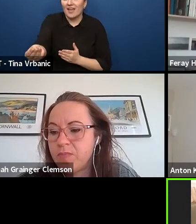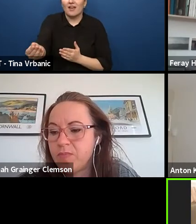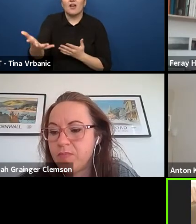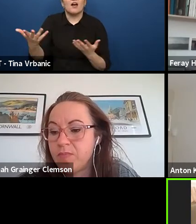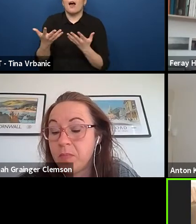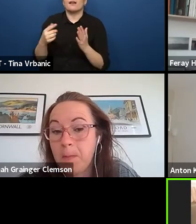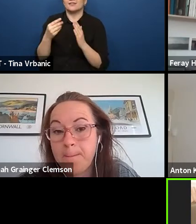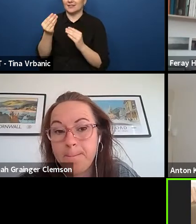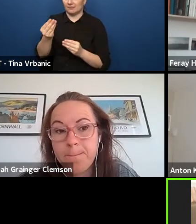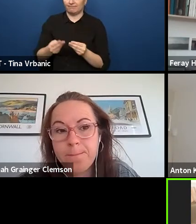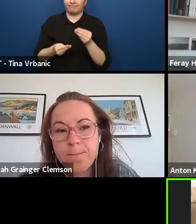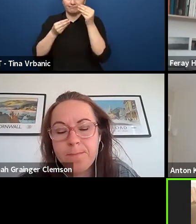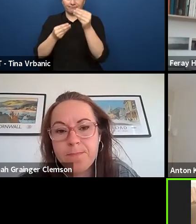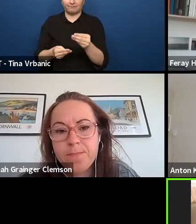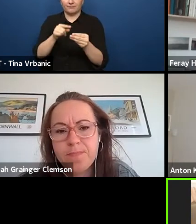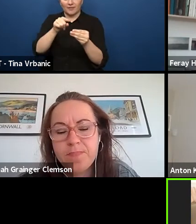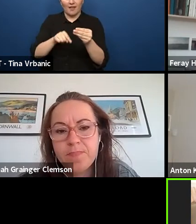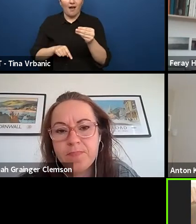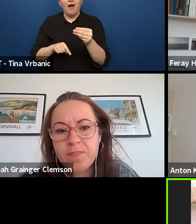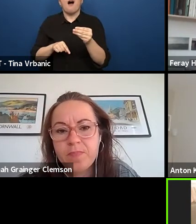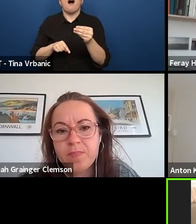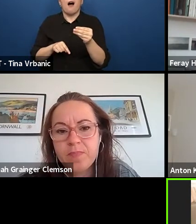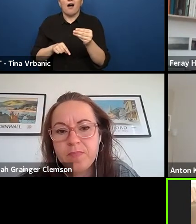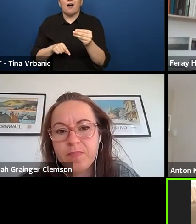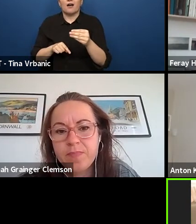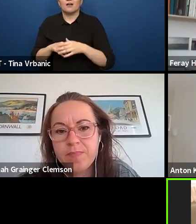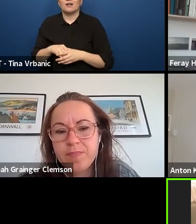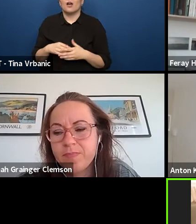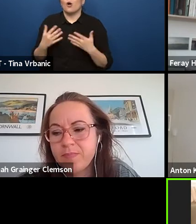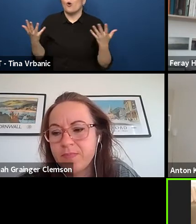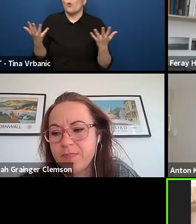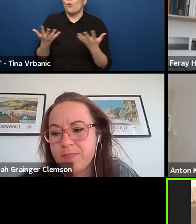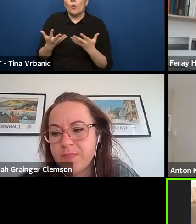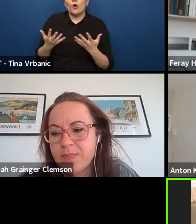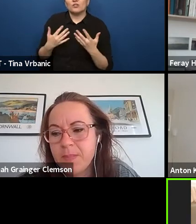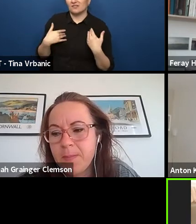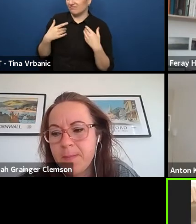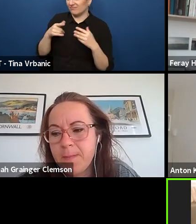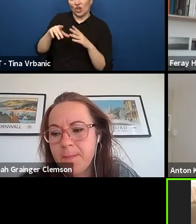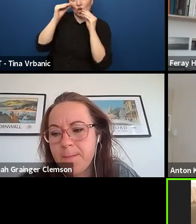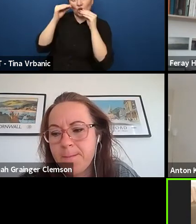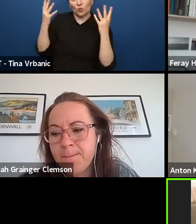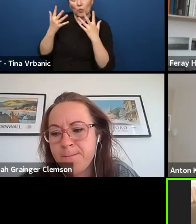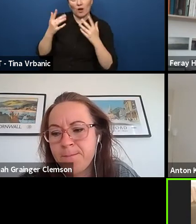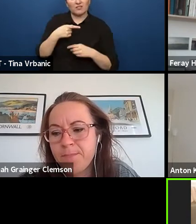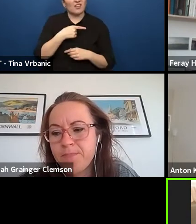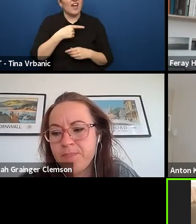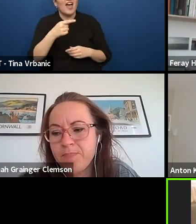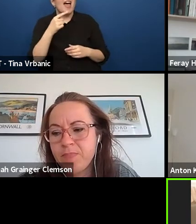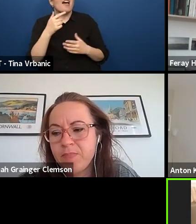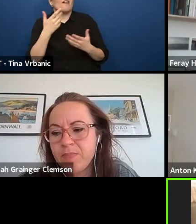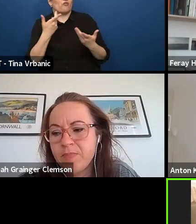That there are no good shows, no bad shows for teenagers but there are only shows,